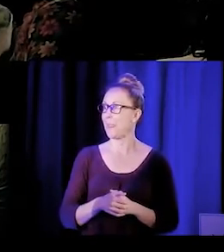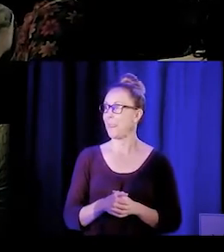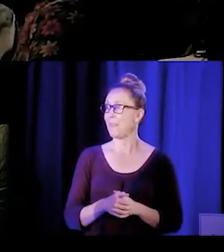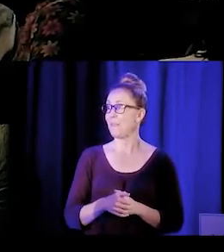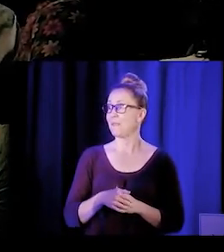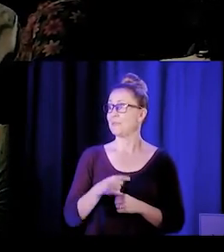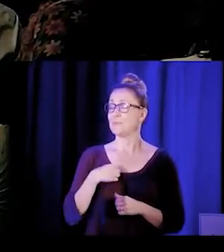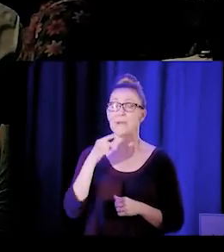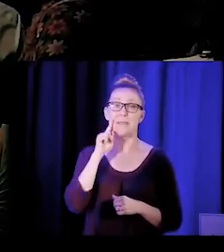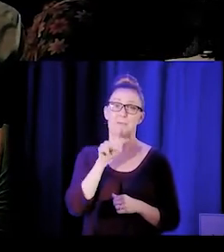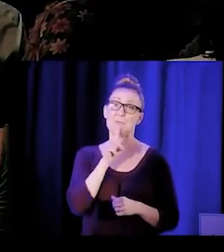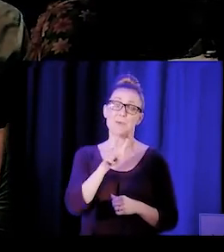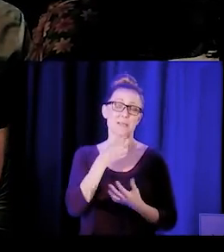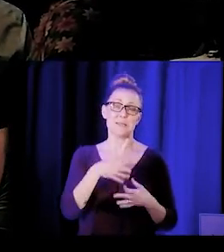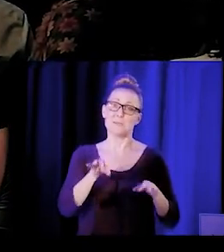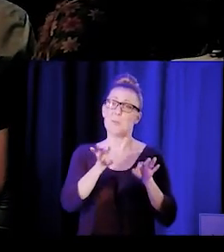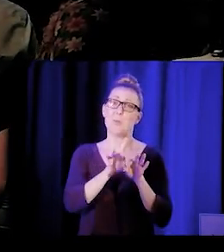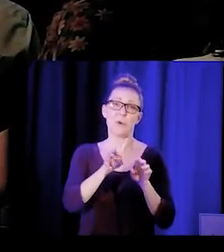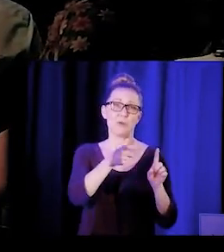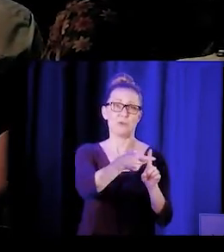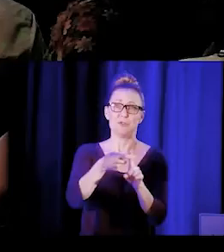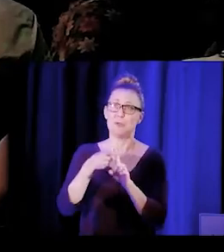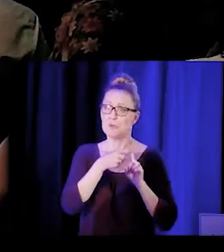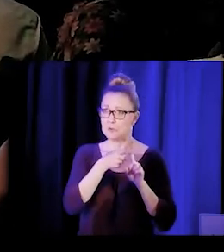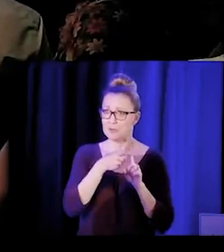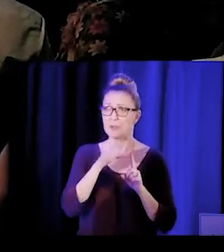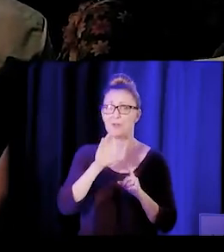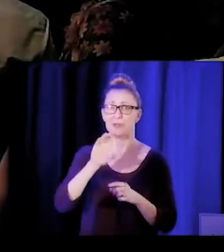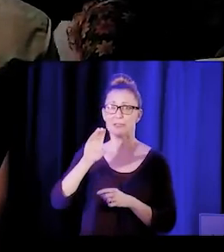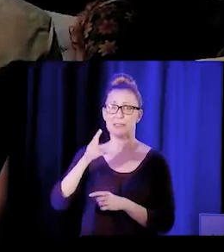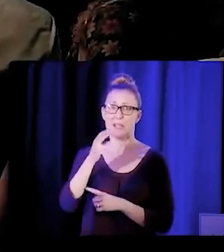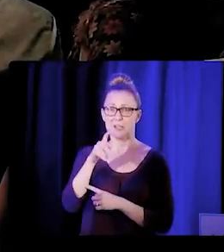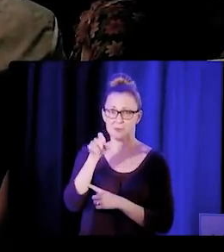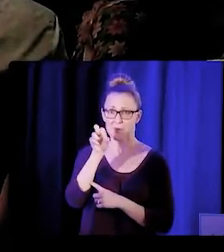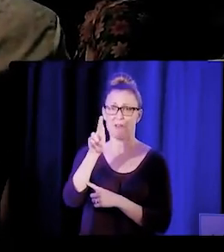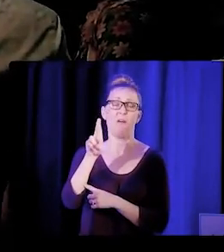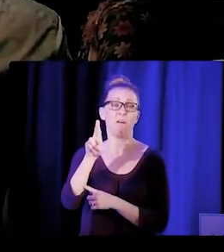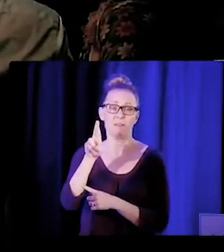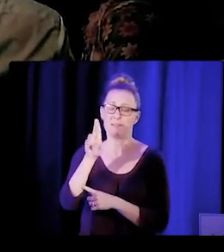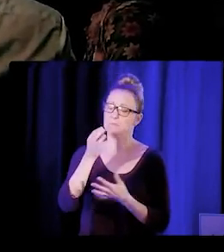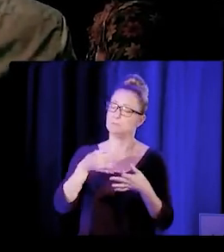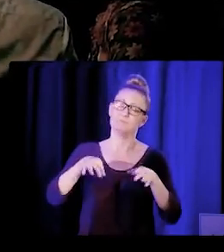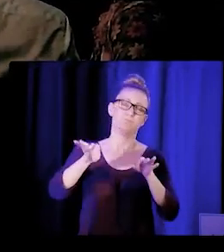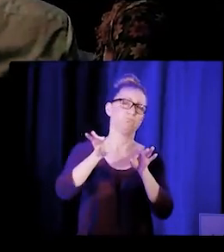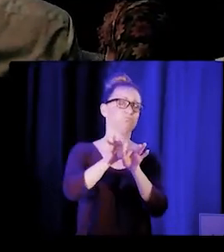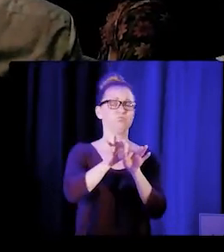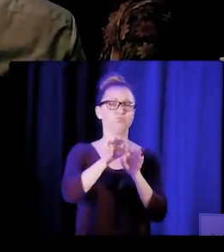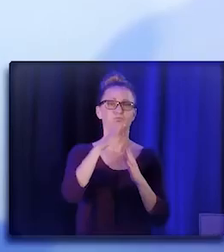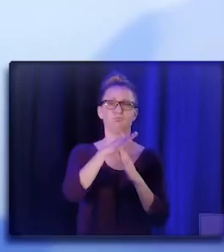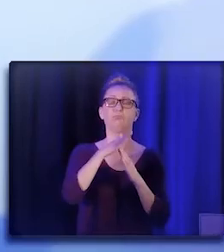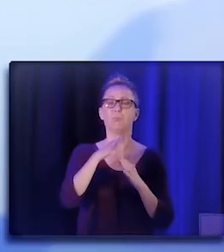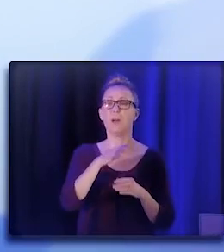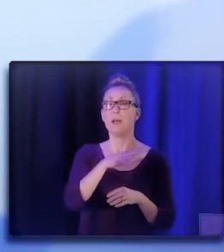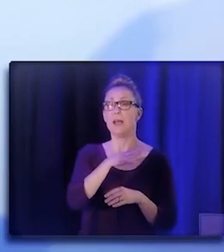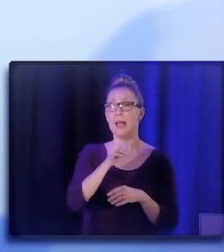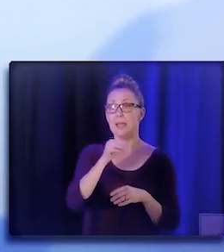I think it's very important to recruit your CHW/P/Rs, to really think about the training and supervision